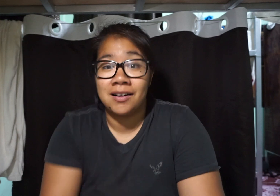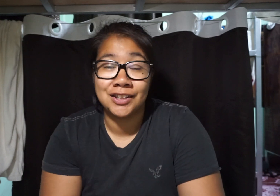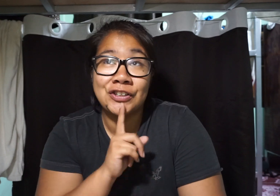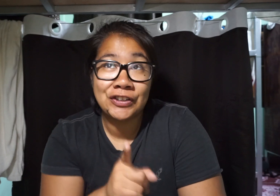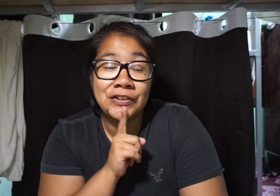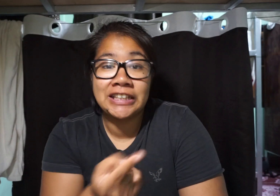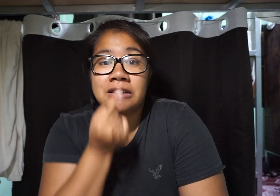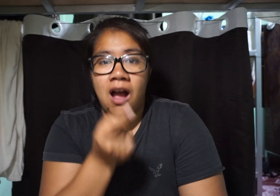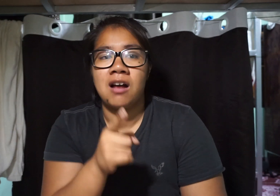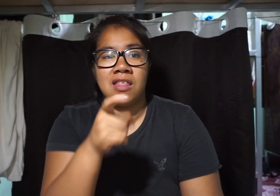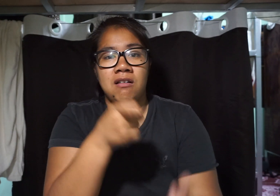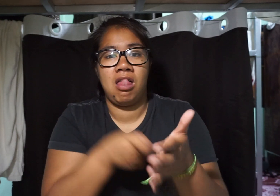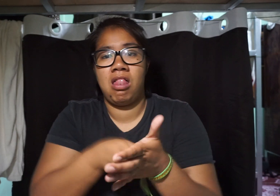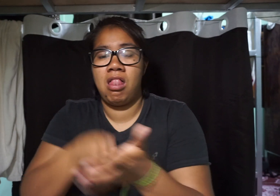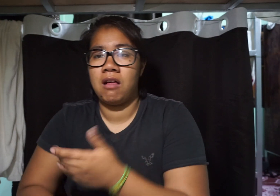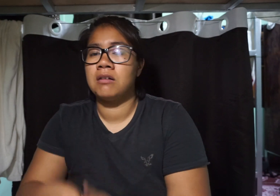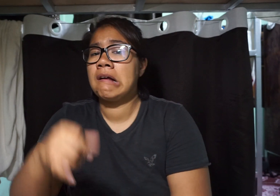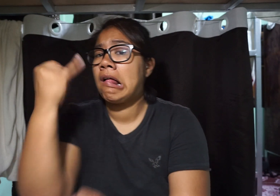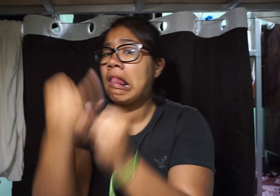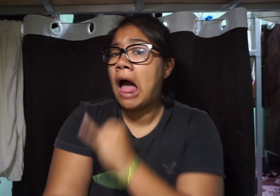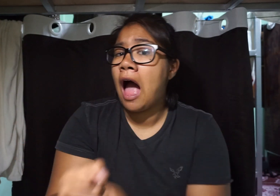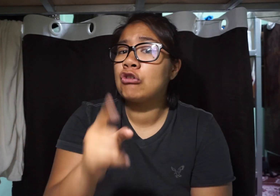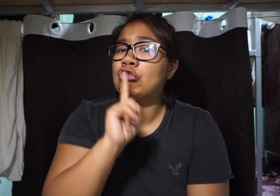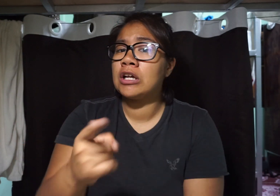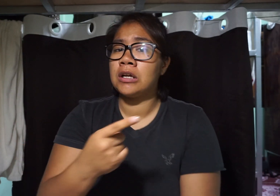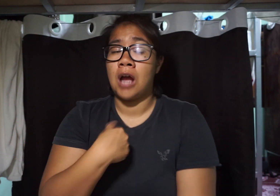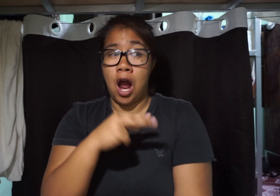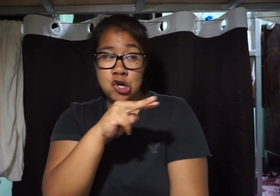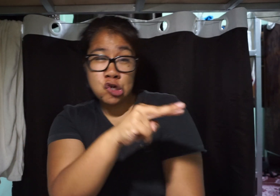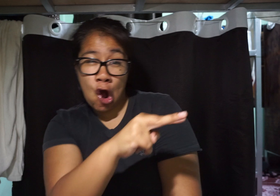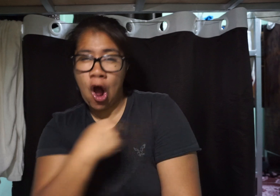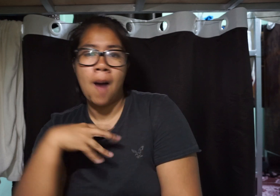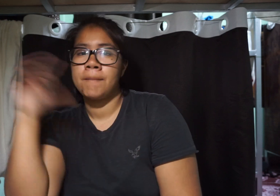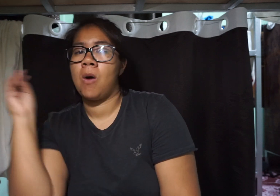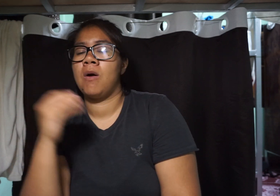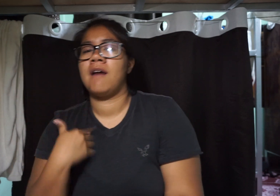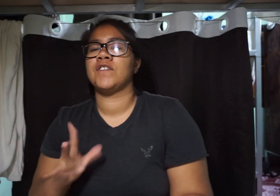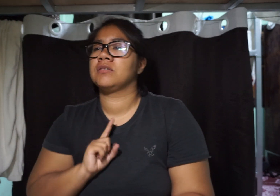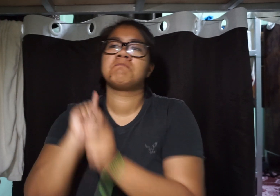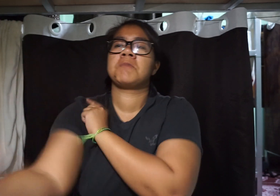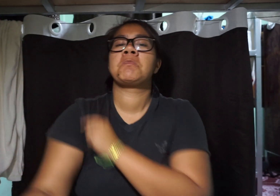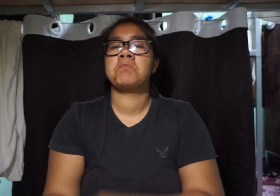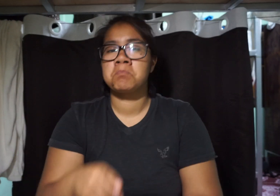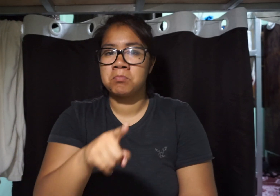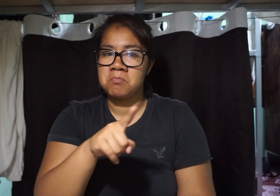It sucks! It really sucks that they charged everytime Really, there was another thing. I saw it and I just left. I walked right past!